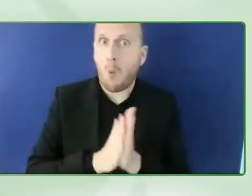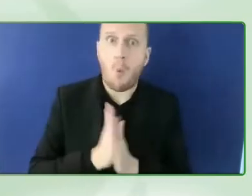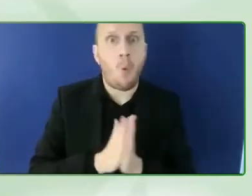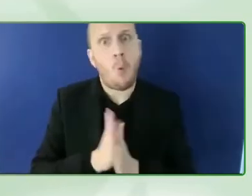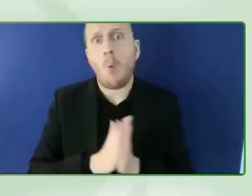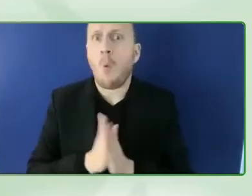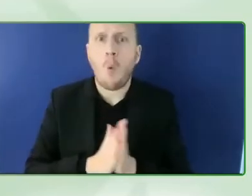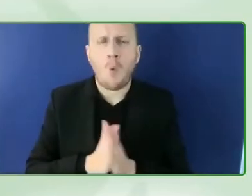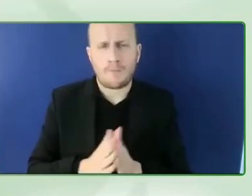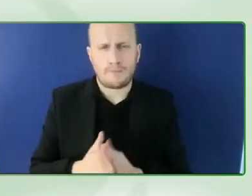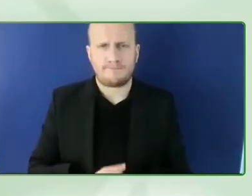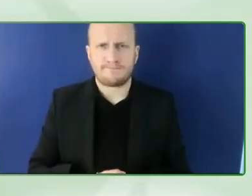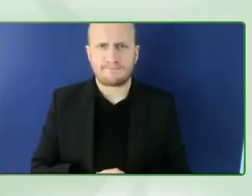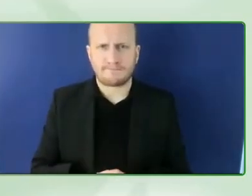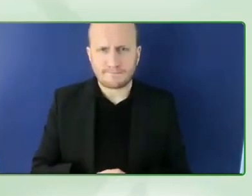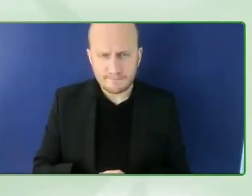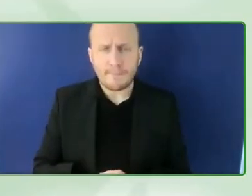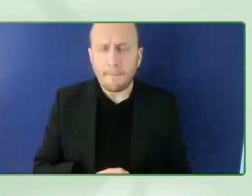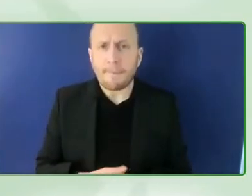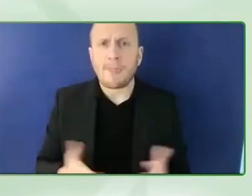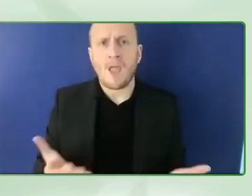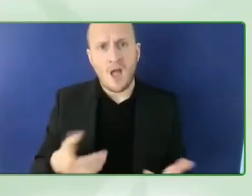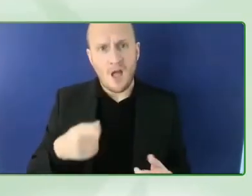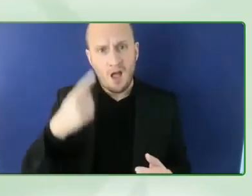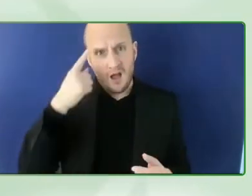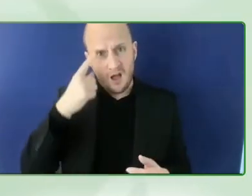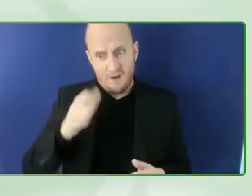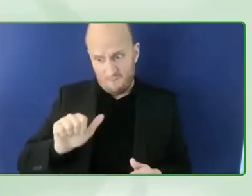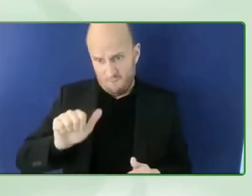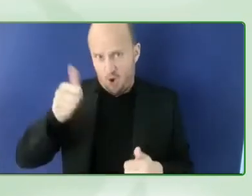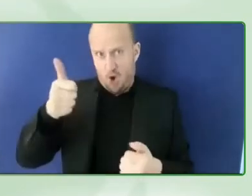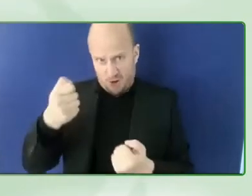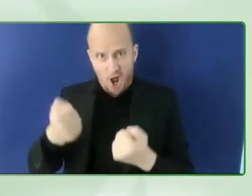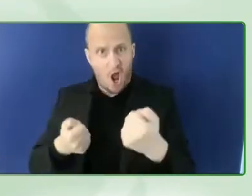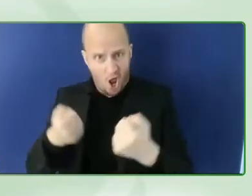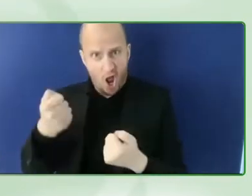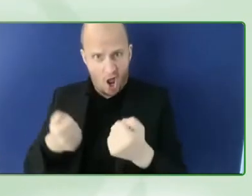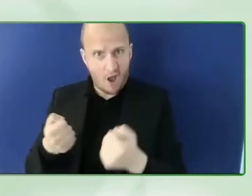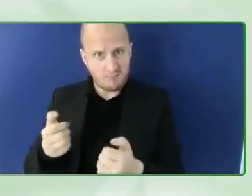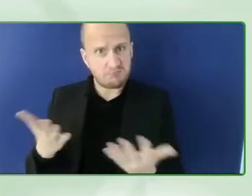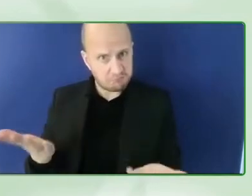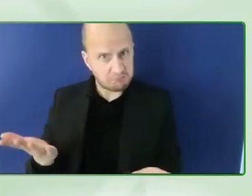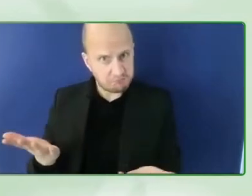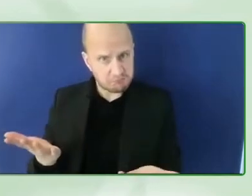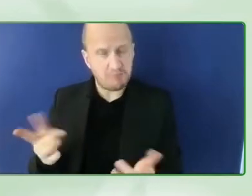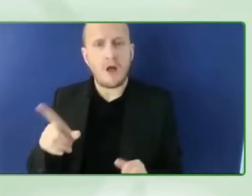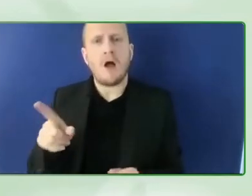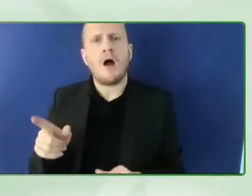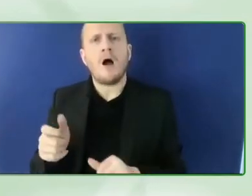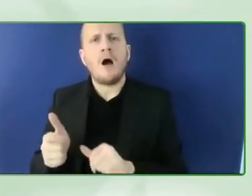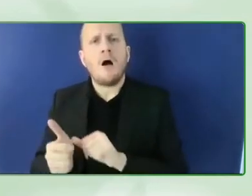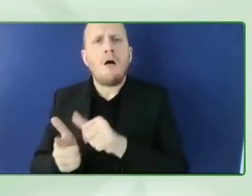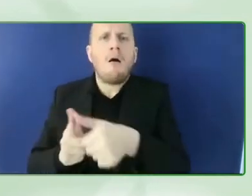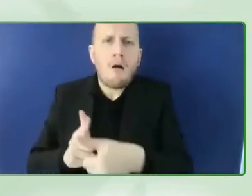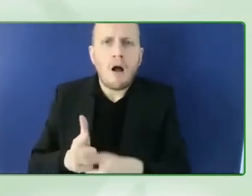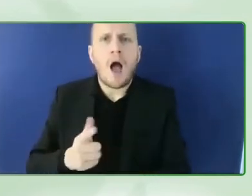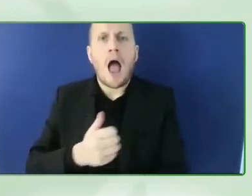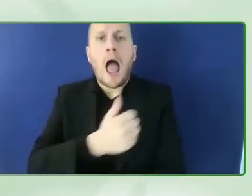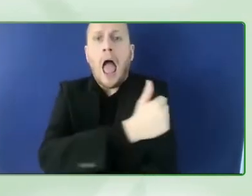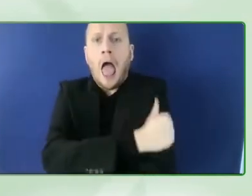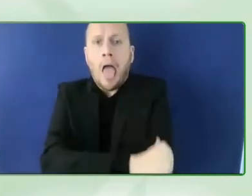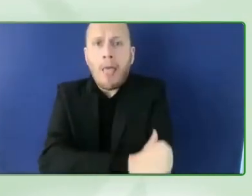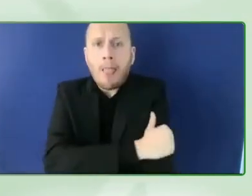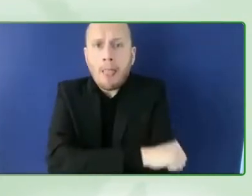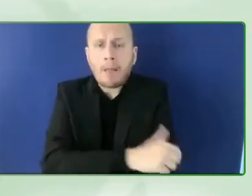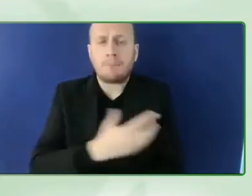that um we're talking about a health and we're talking about education and smart homes in all